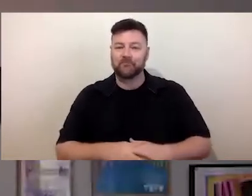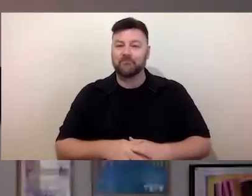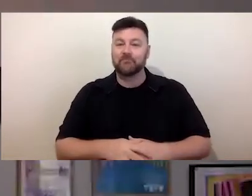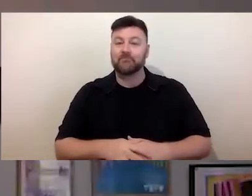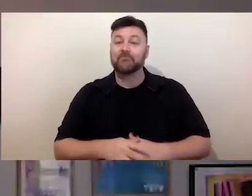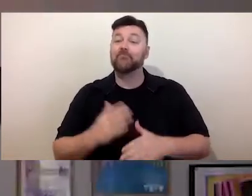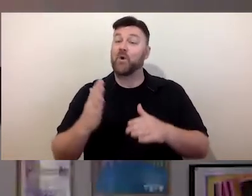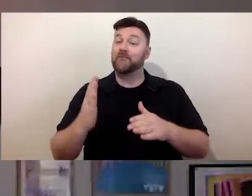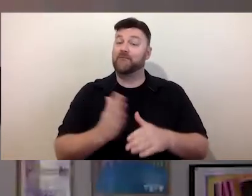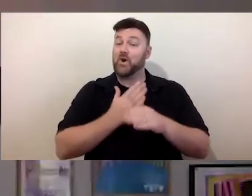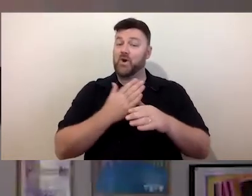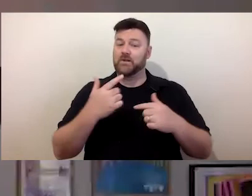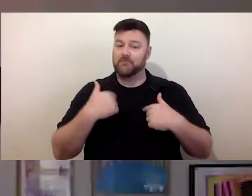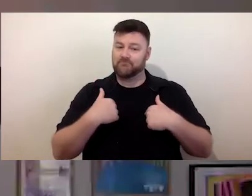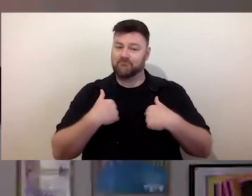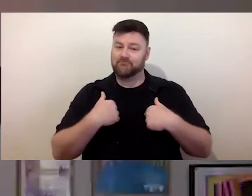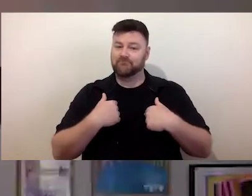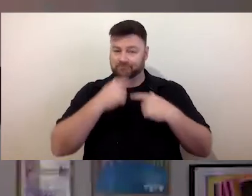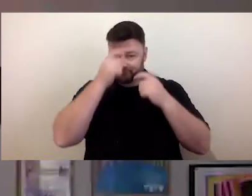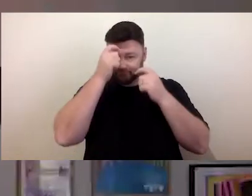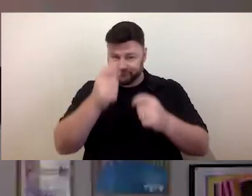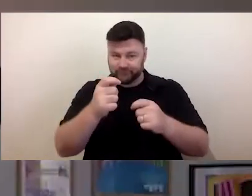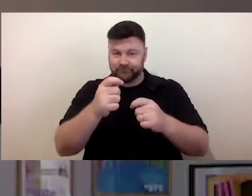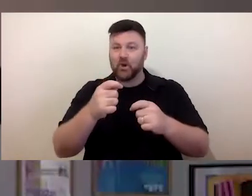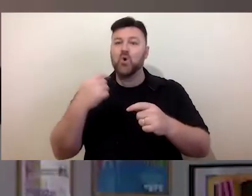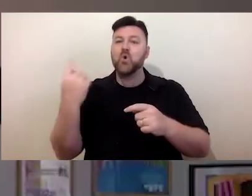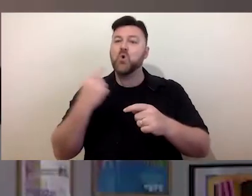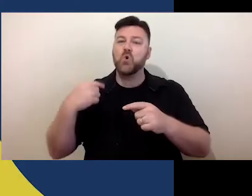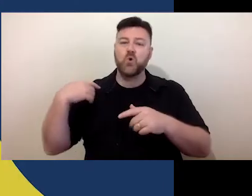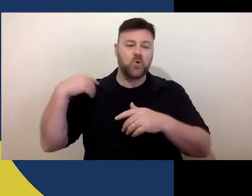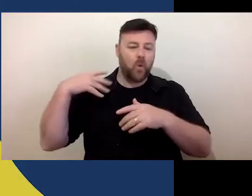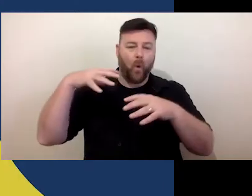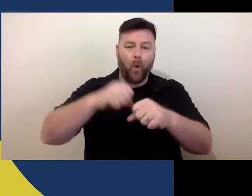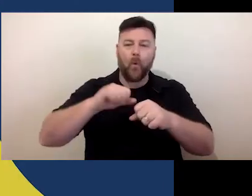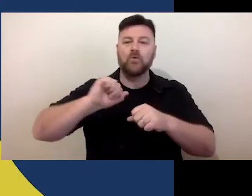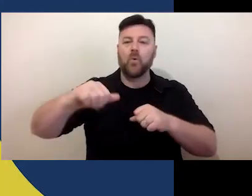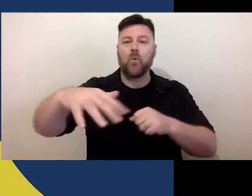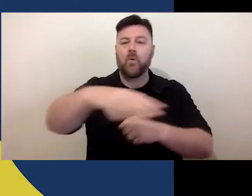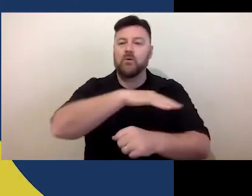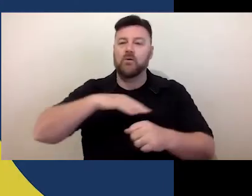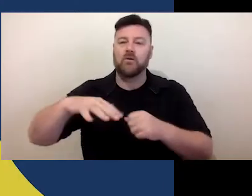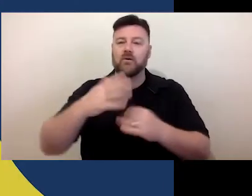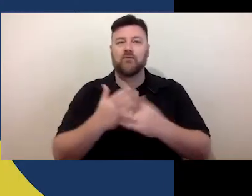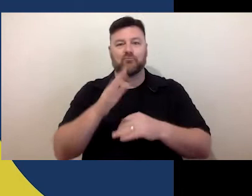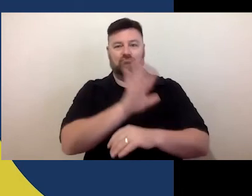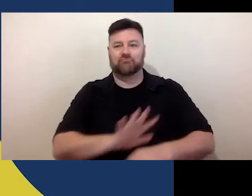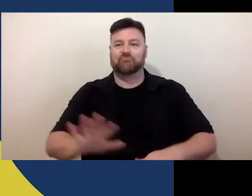acknowledging the traditional owners of the many countries throughout Australia, and from where you're all joining us from today. I acknowledge